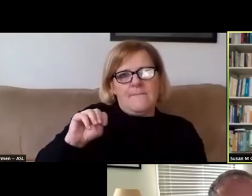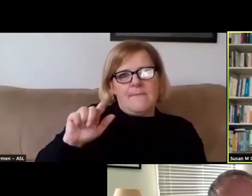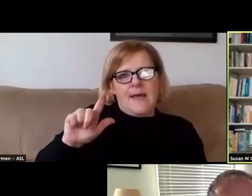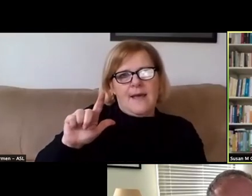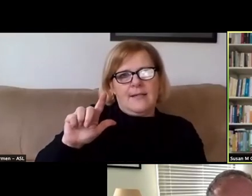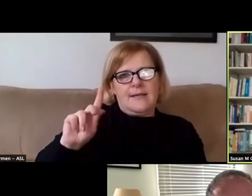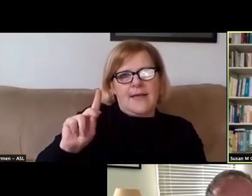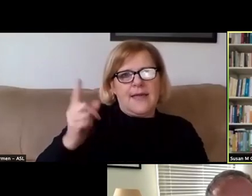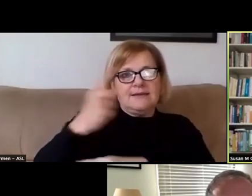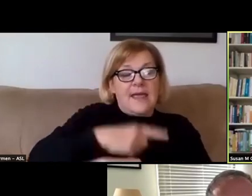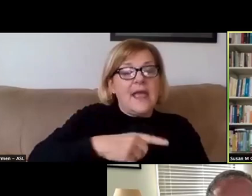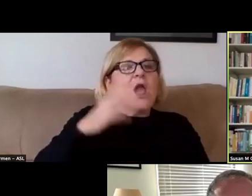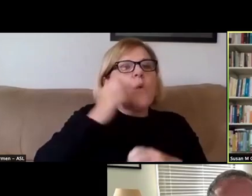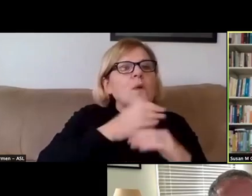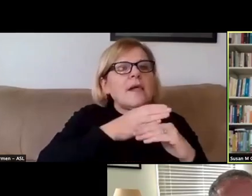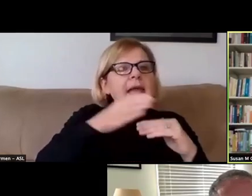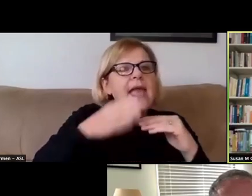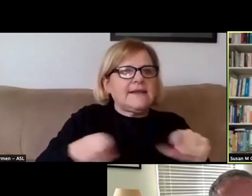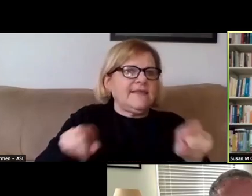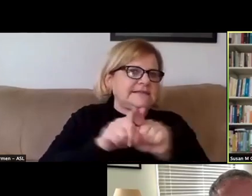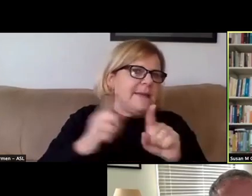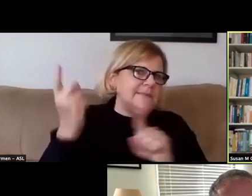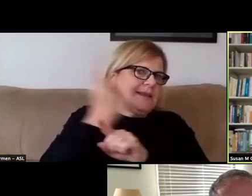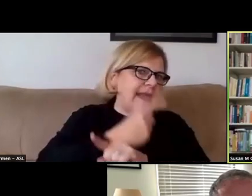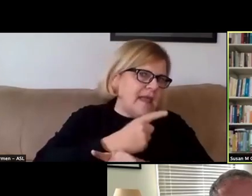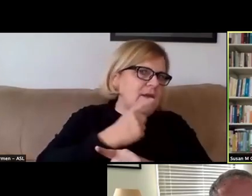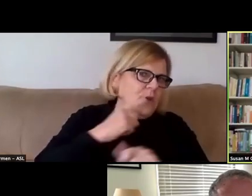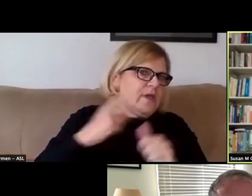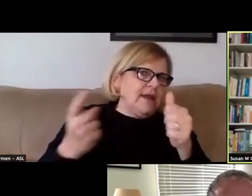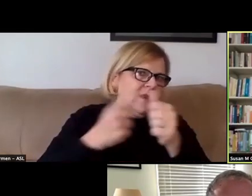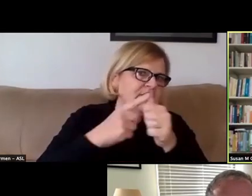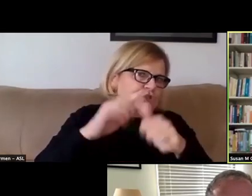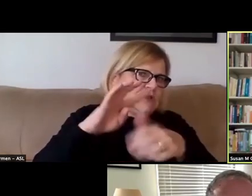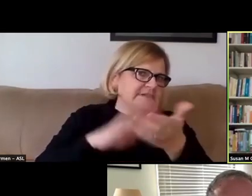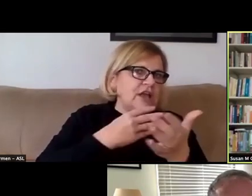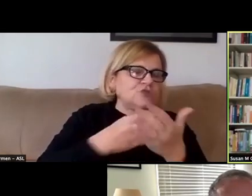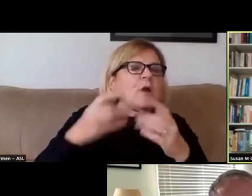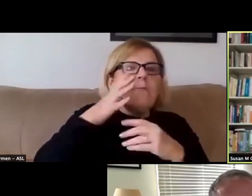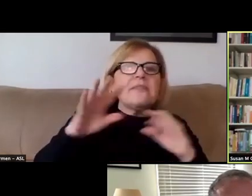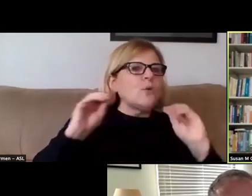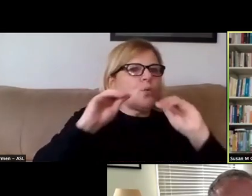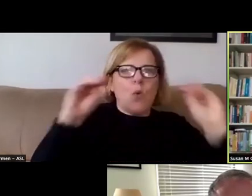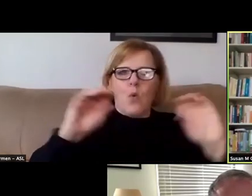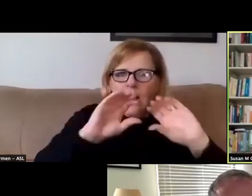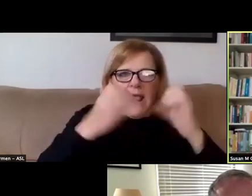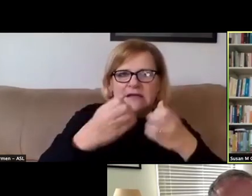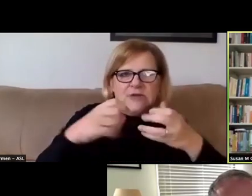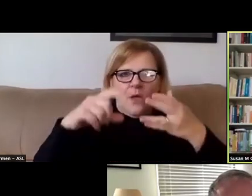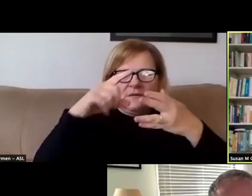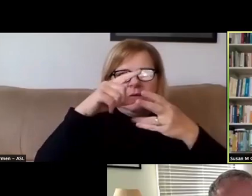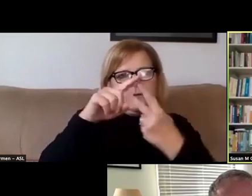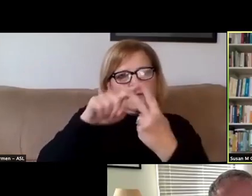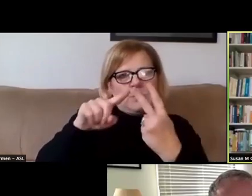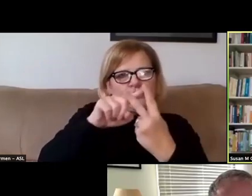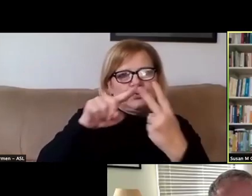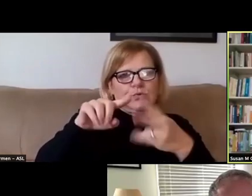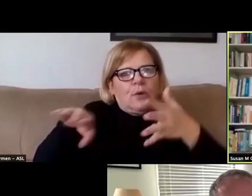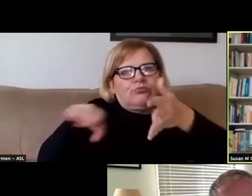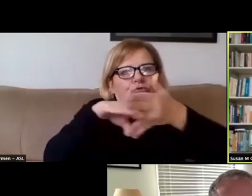and we'll end at the same date that we initially scheduled. But there'll be no classes on those break days. And we look forward to working with our students